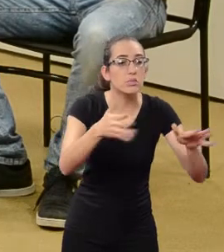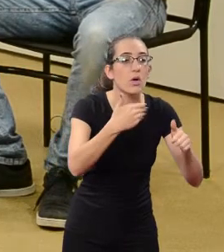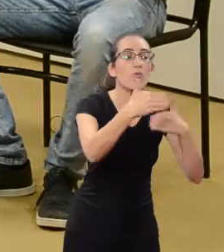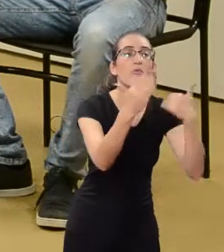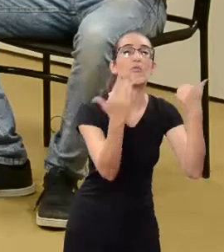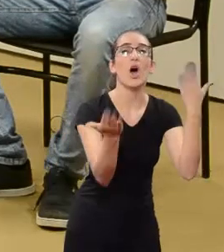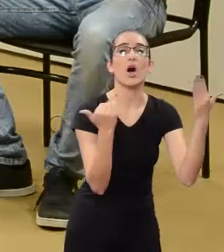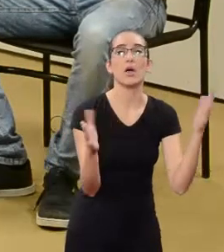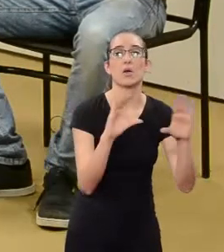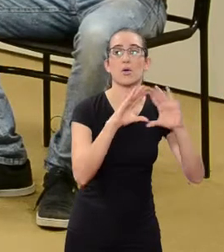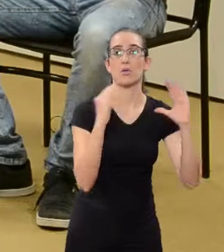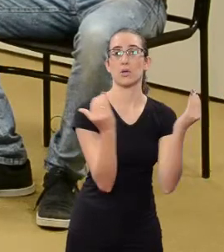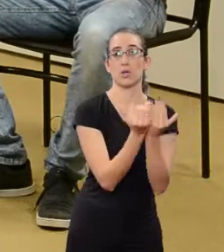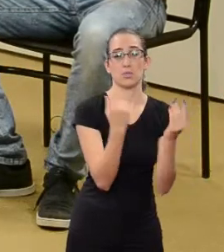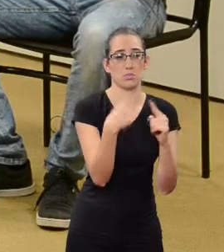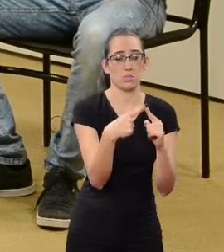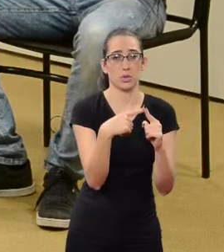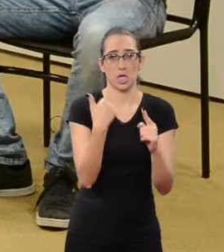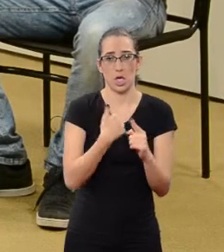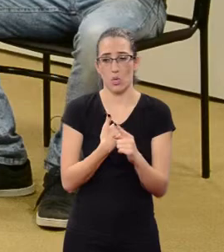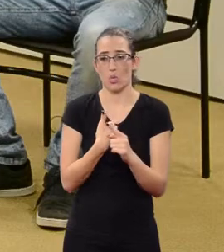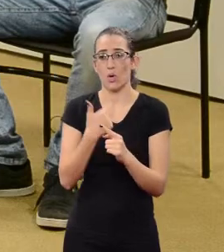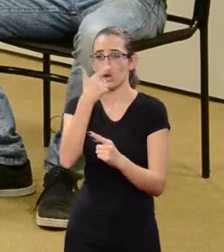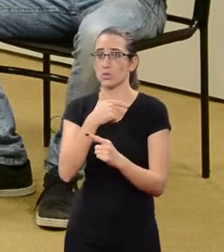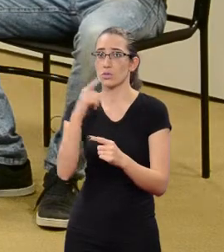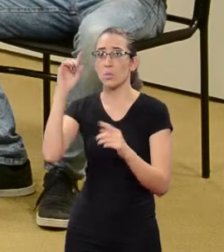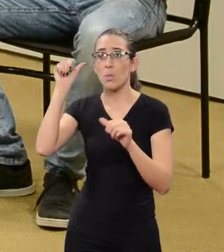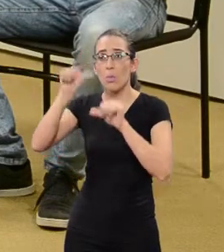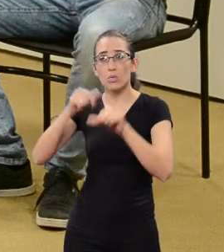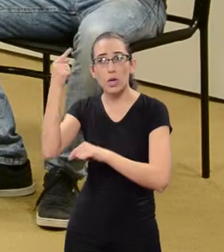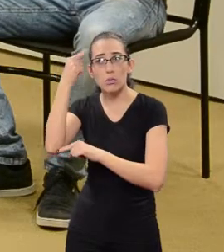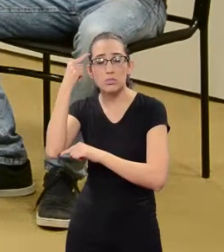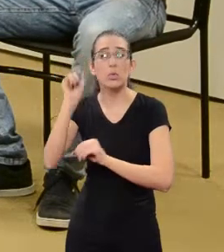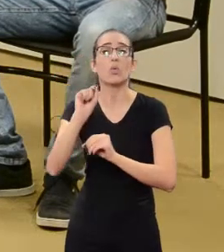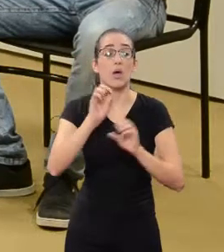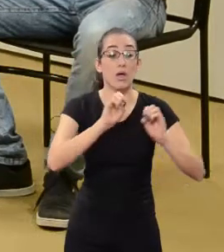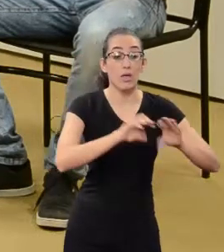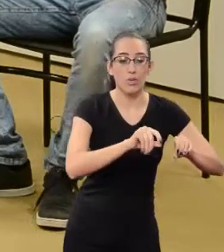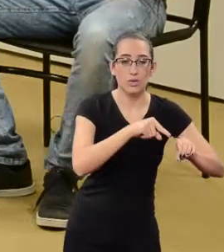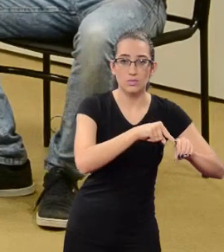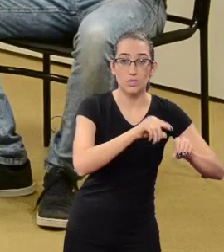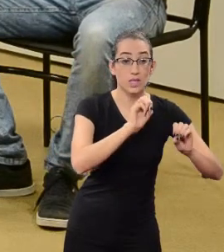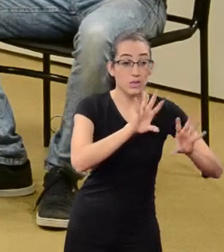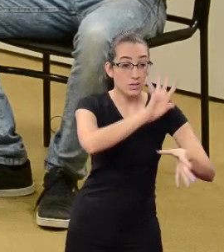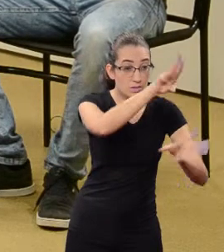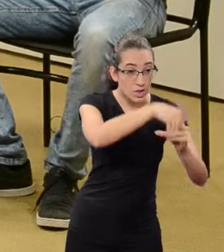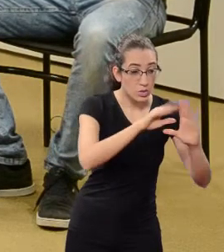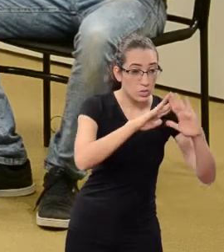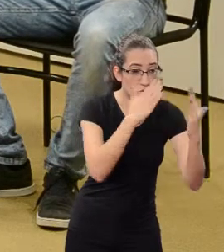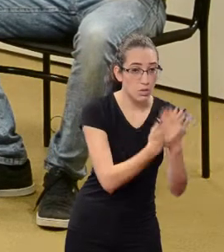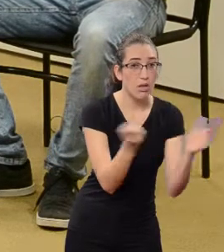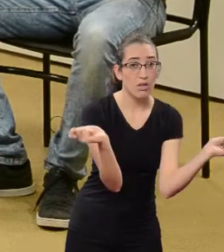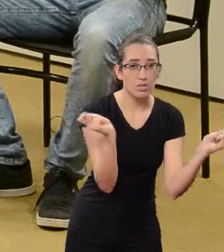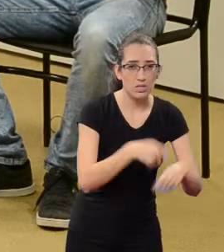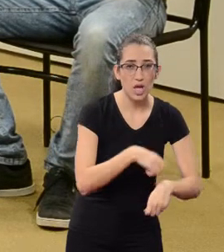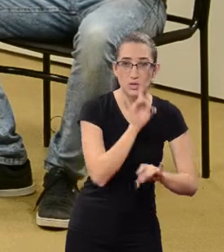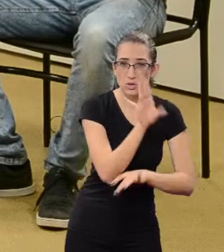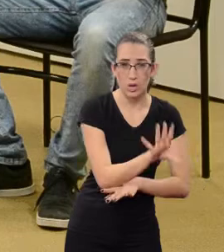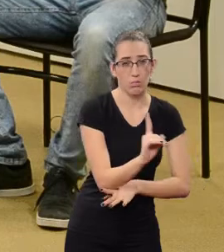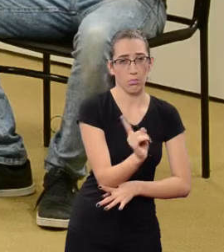We can only change misconception through education. And not always what is taught in schools is enough.